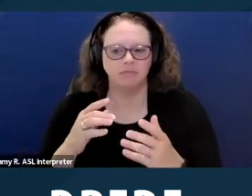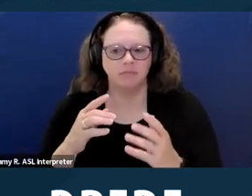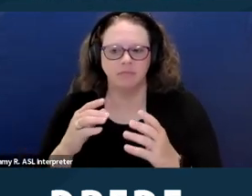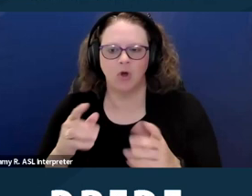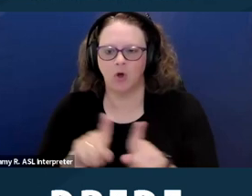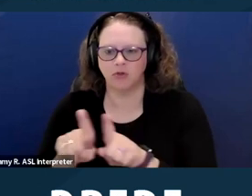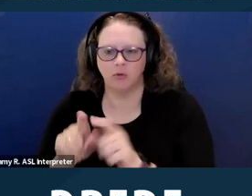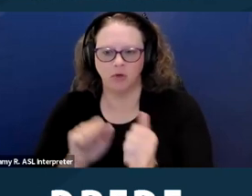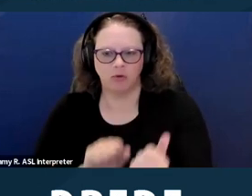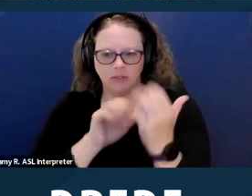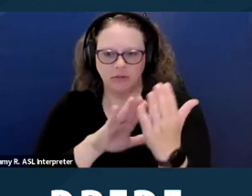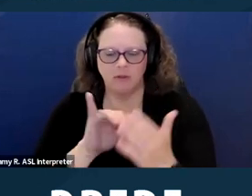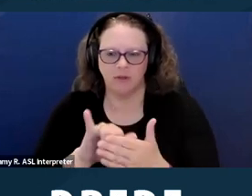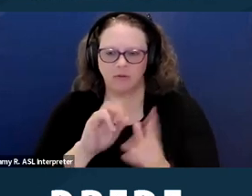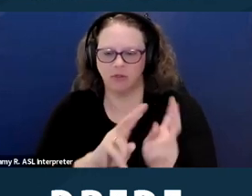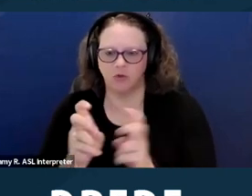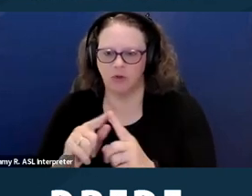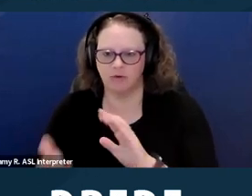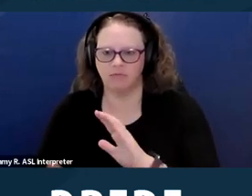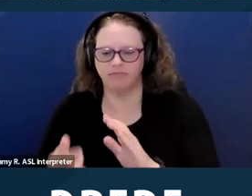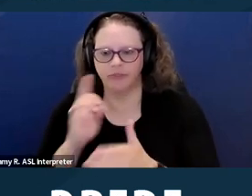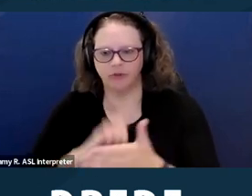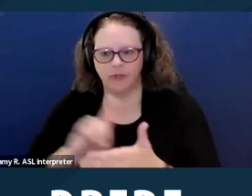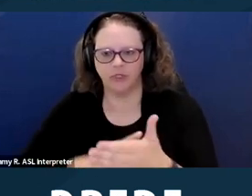There are, and we did provide here